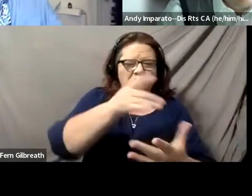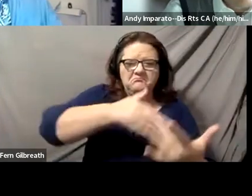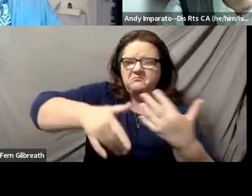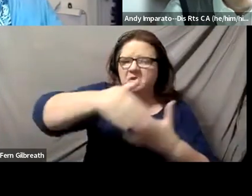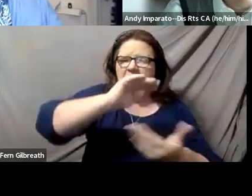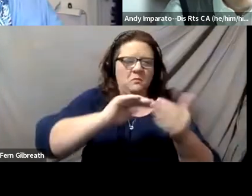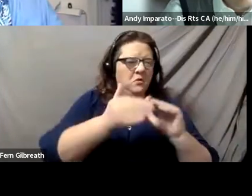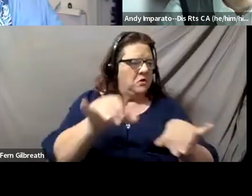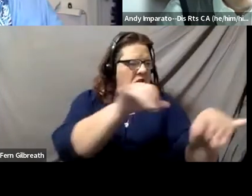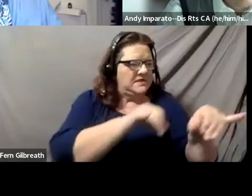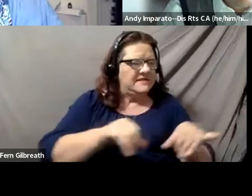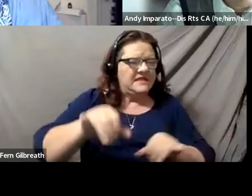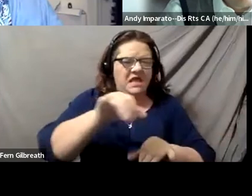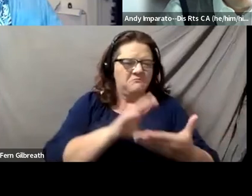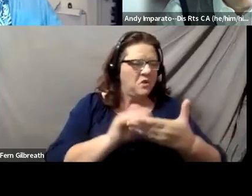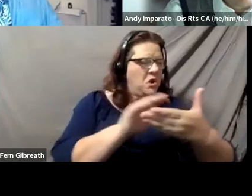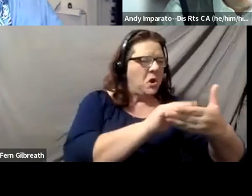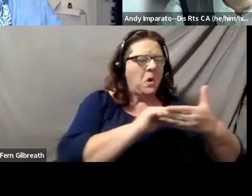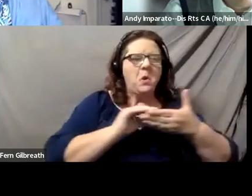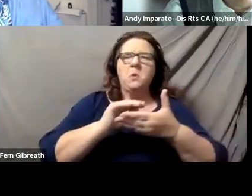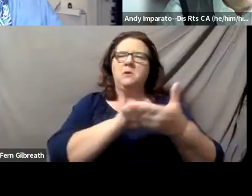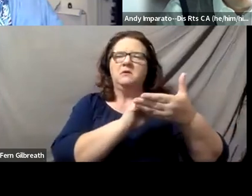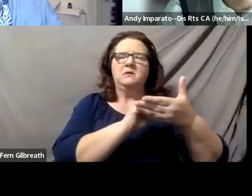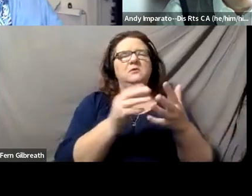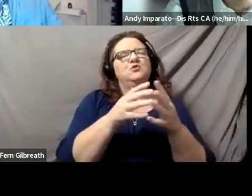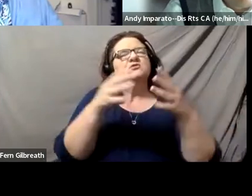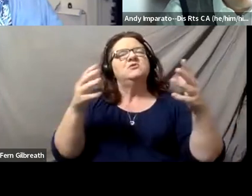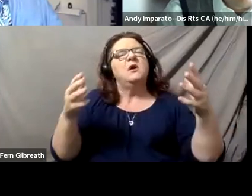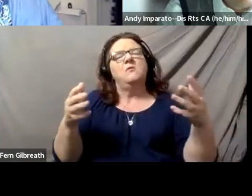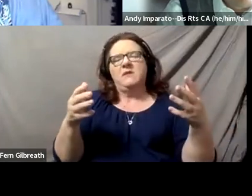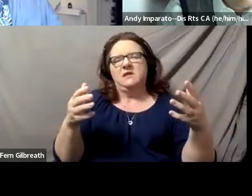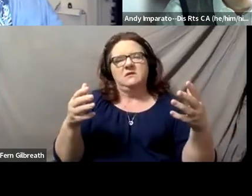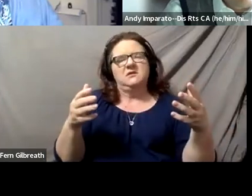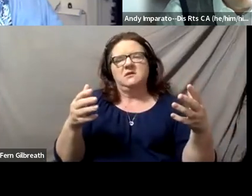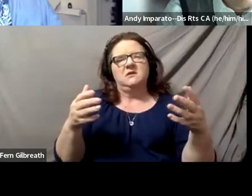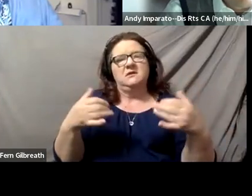There's so much, I think, still stigma